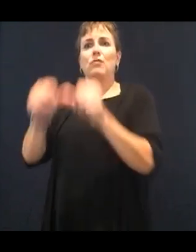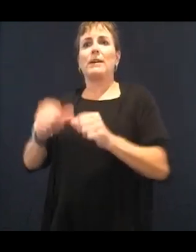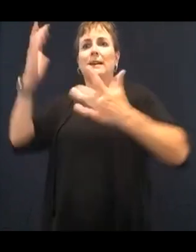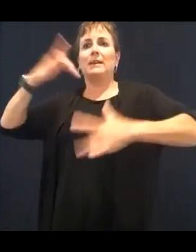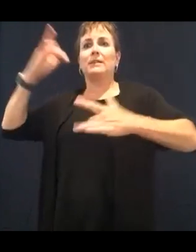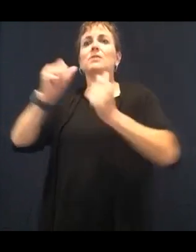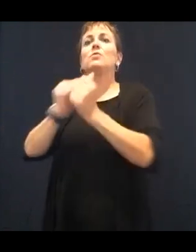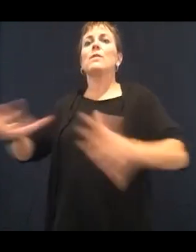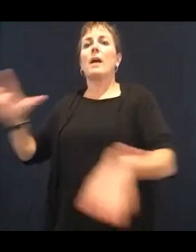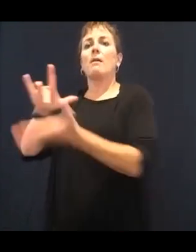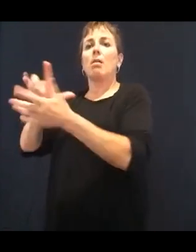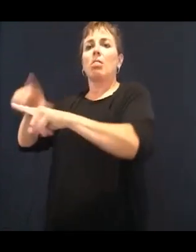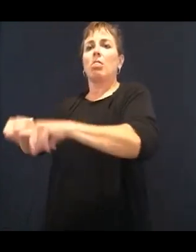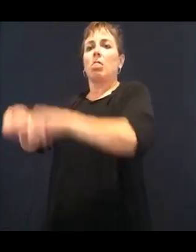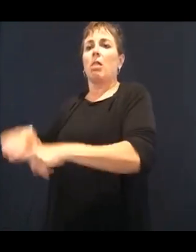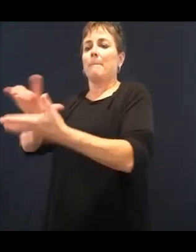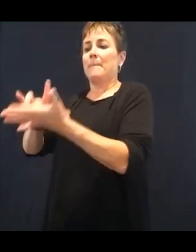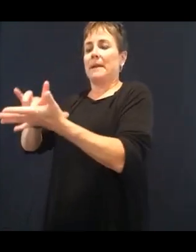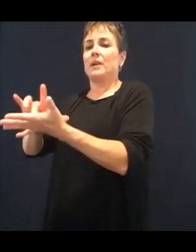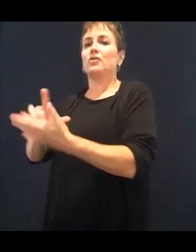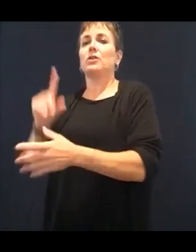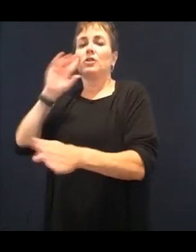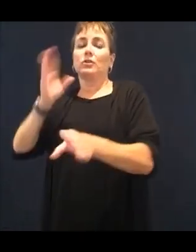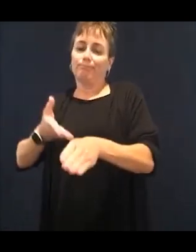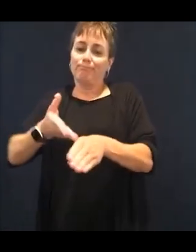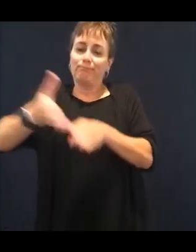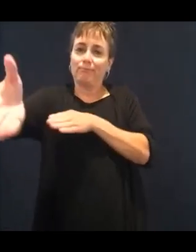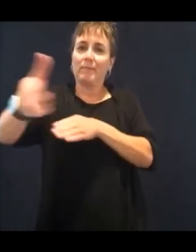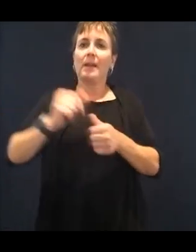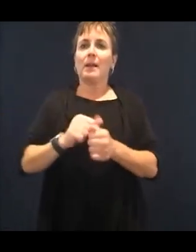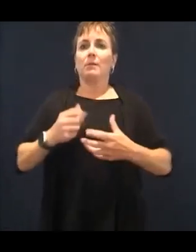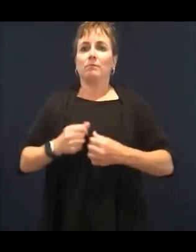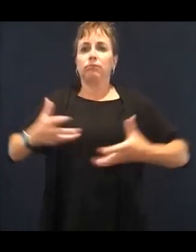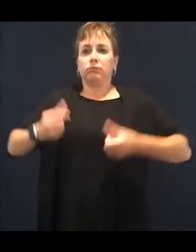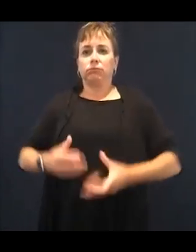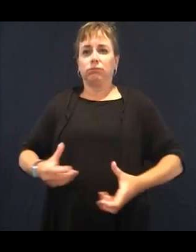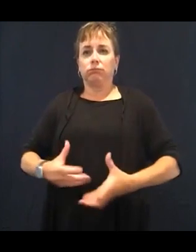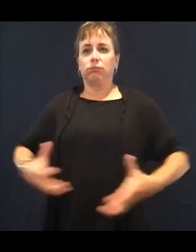years and is a member of the American Association Association of Drugless